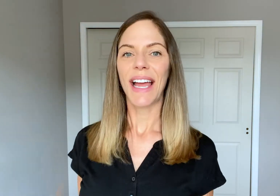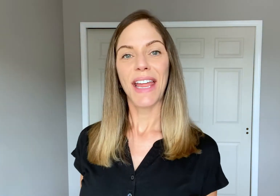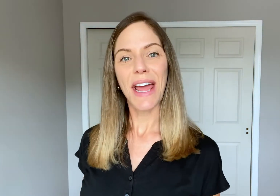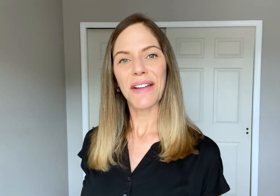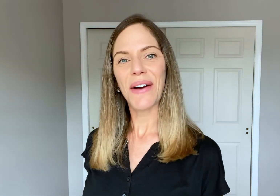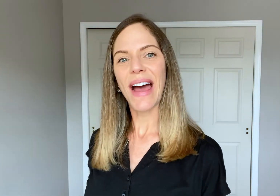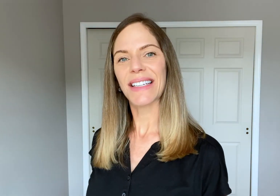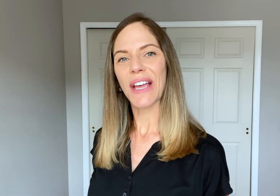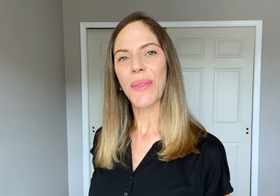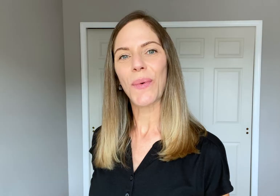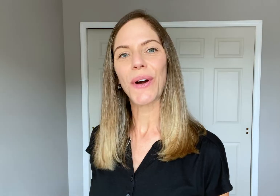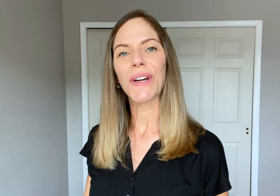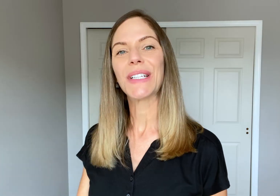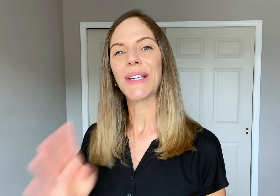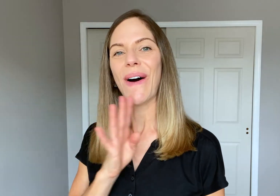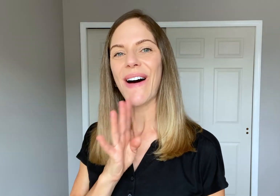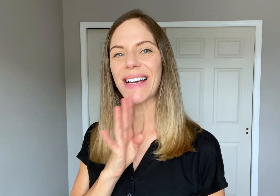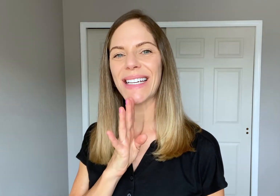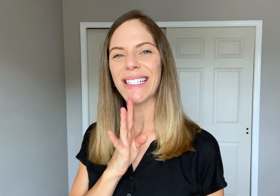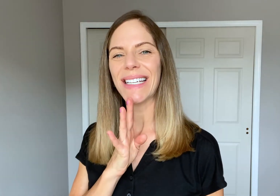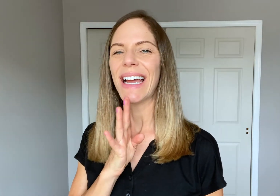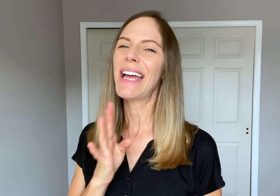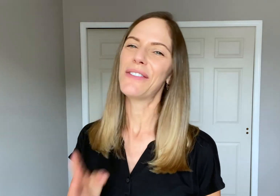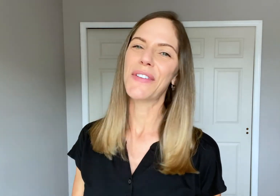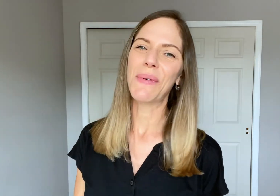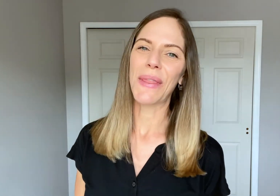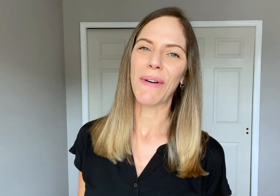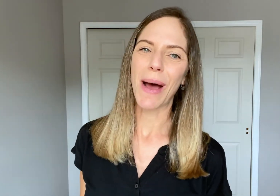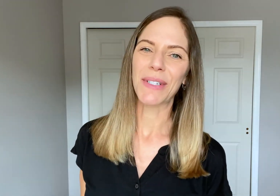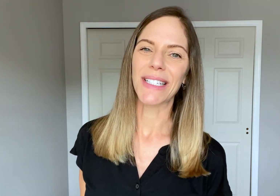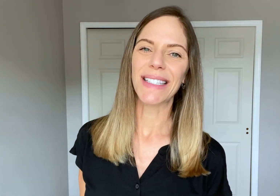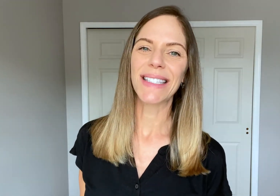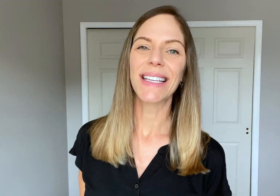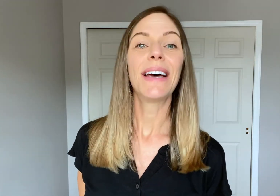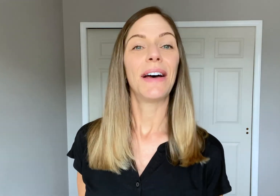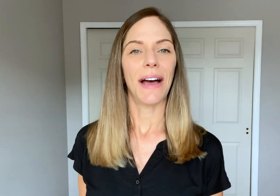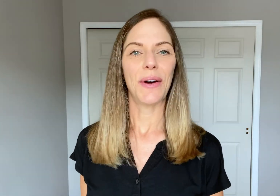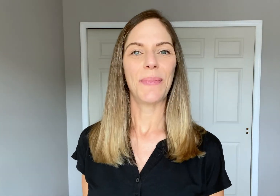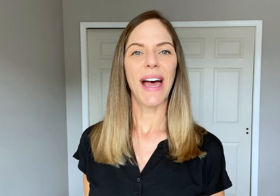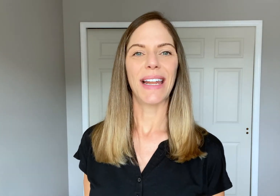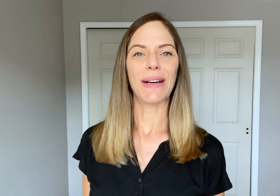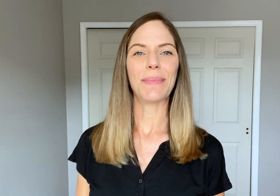And now you know how to sign the word "talk" and a few other options. I hope that helps.